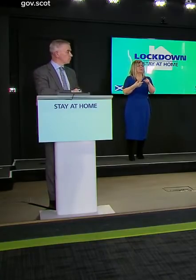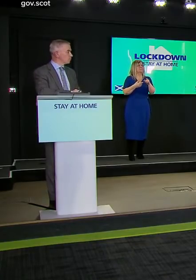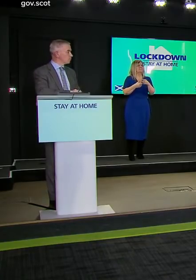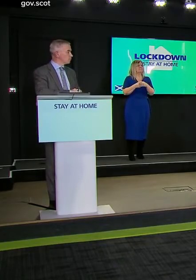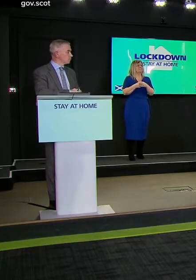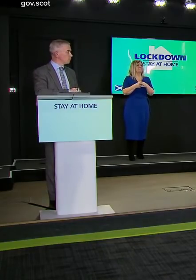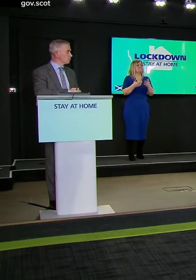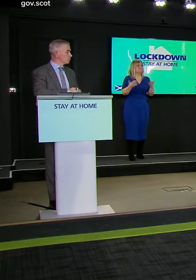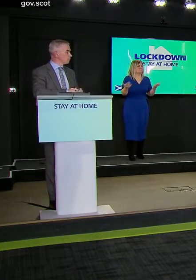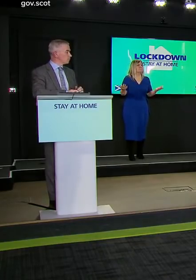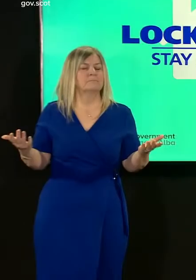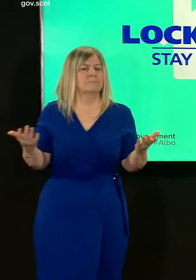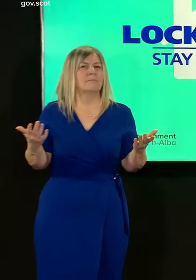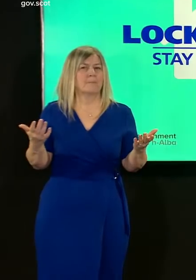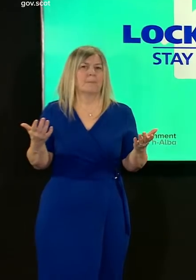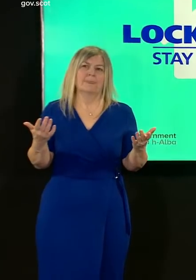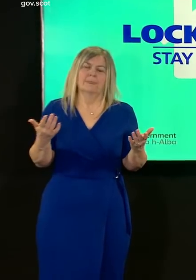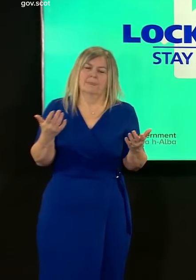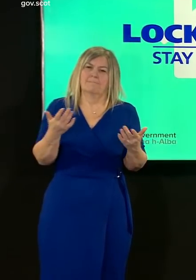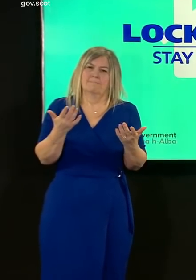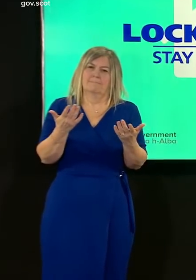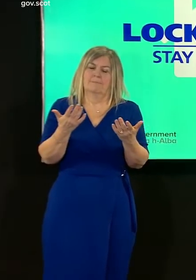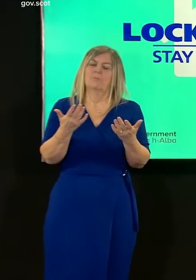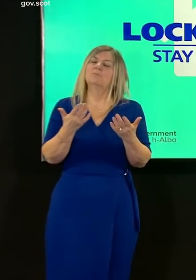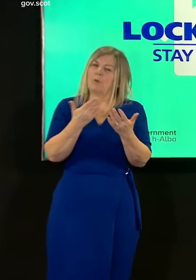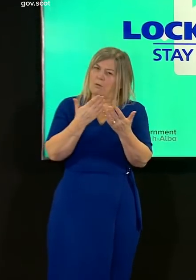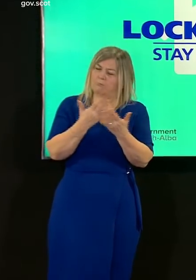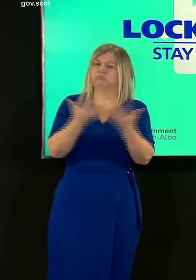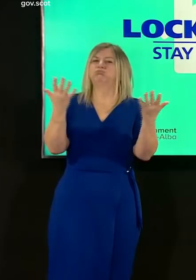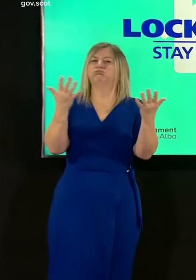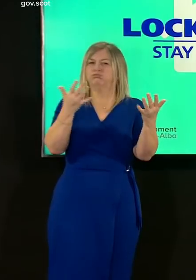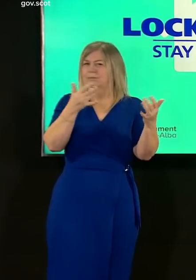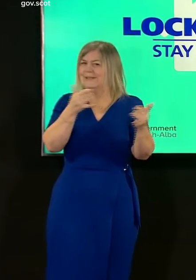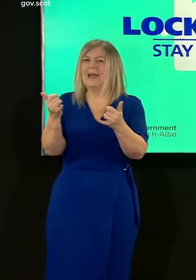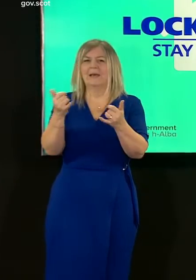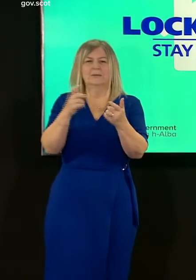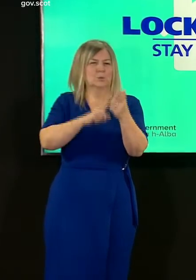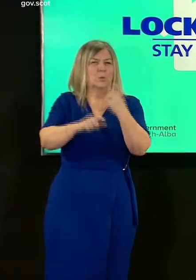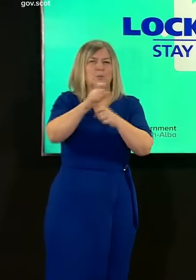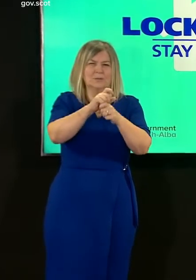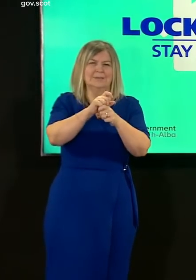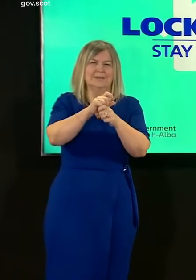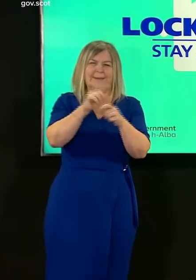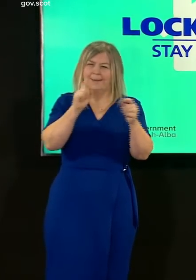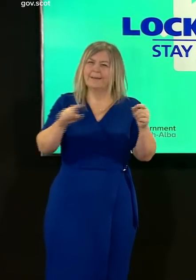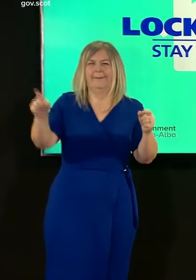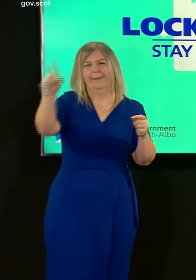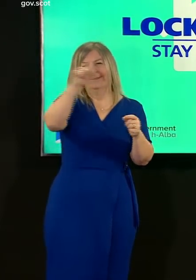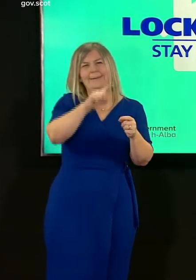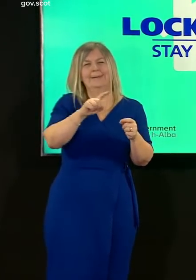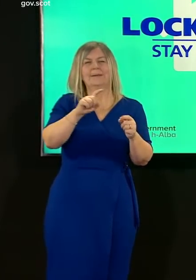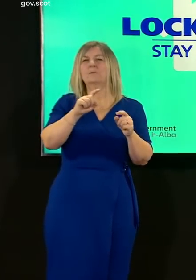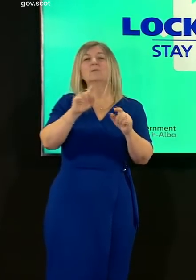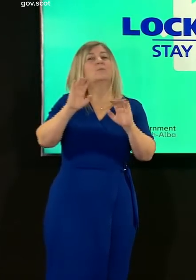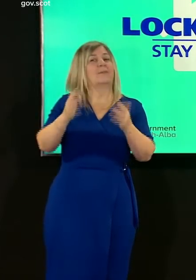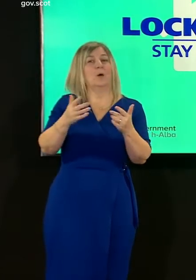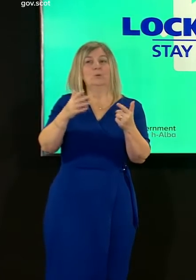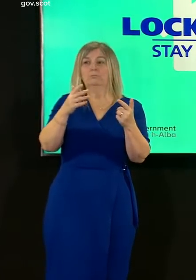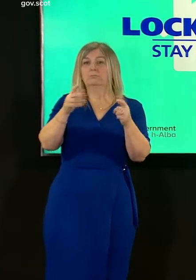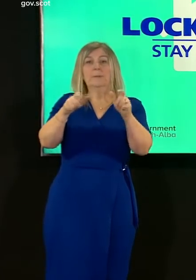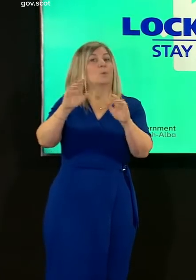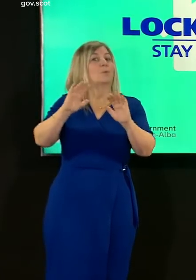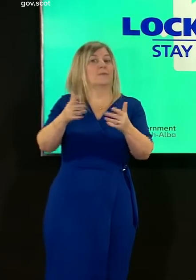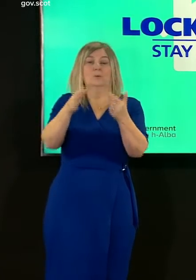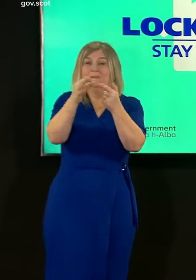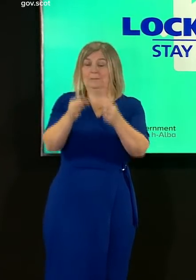we do do a lot more asymptomatic community testing now i think the last time i saw the numbers we had